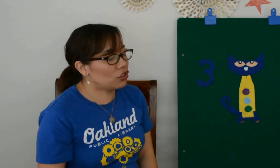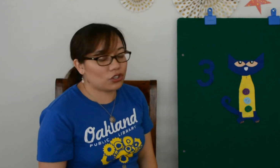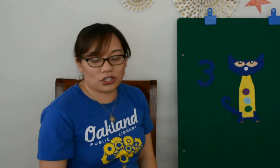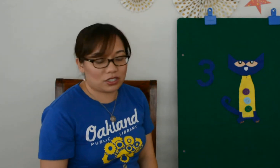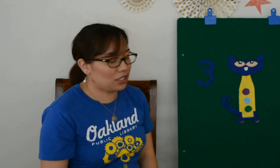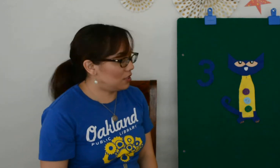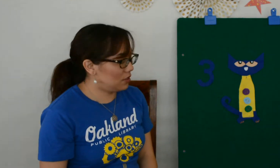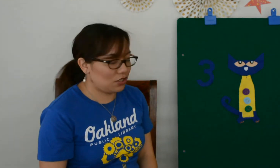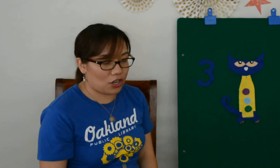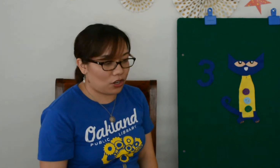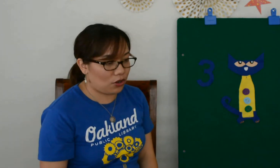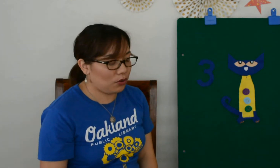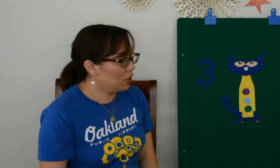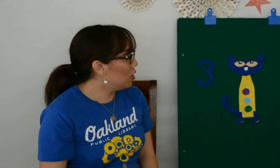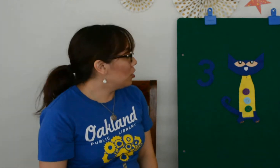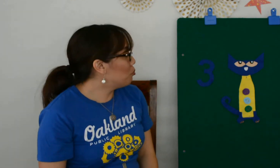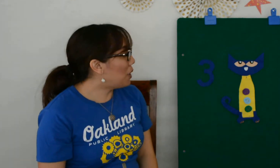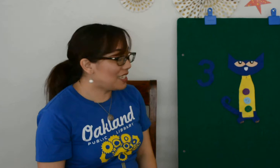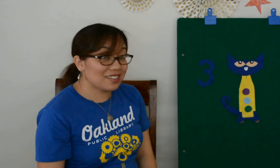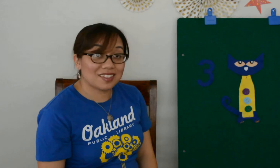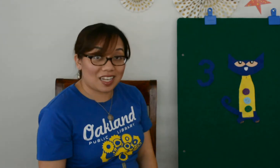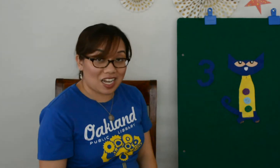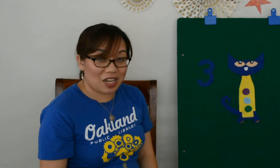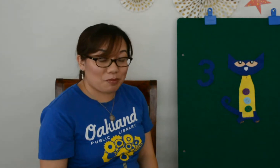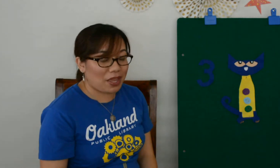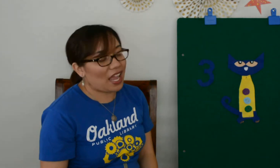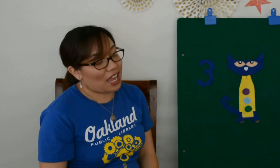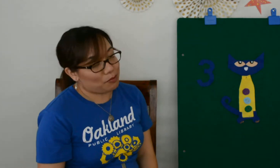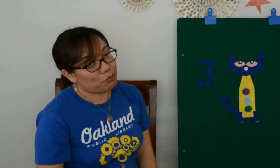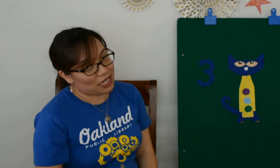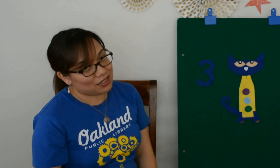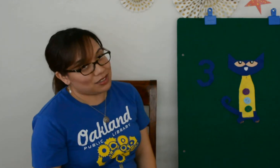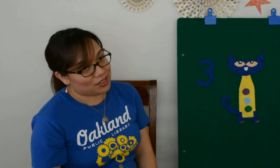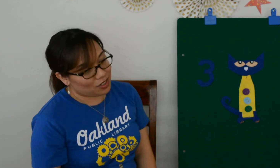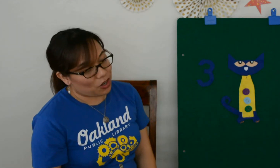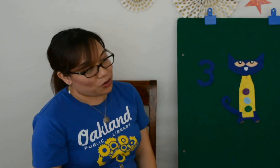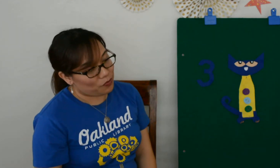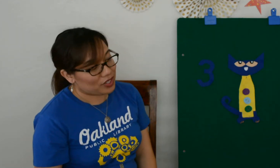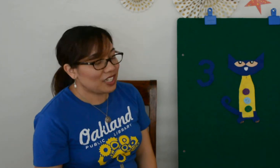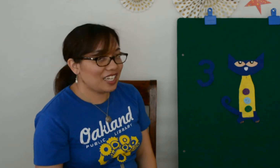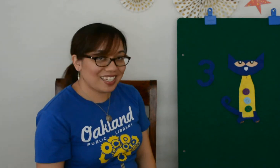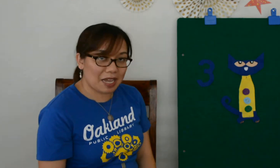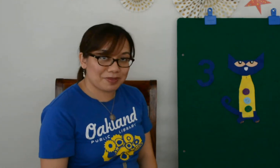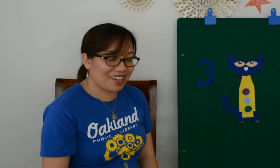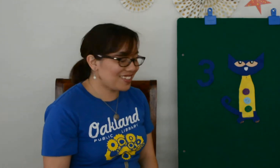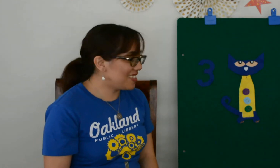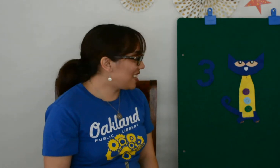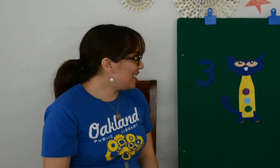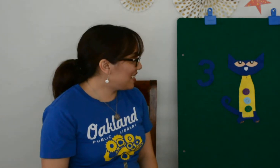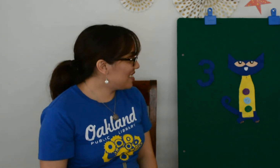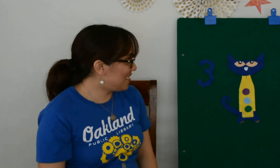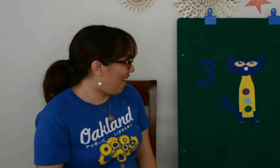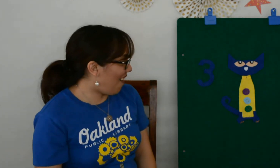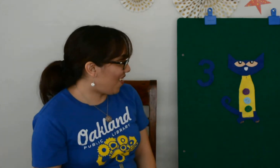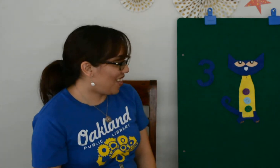Goodness no, buttons come and buttons go. He kept on singing his song.